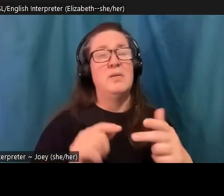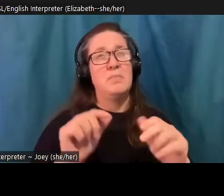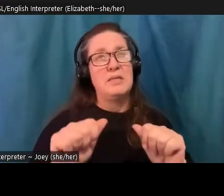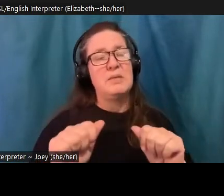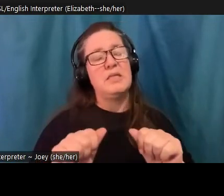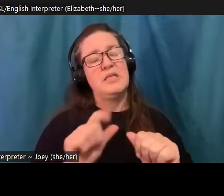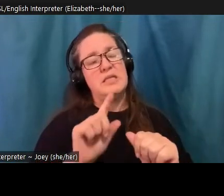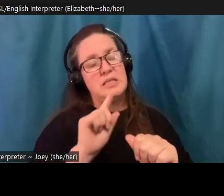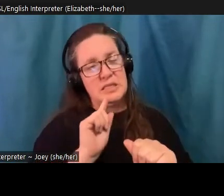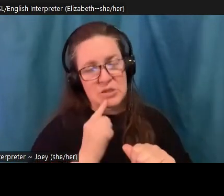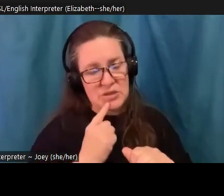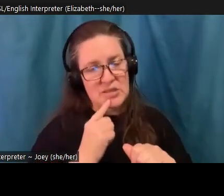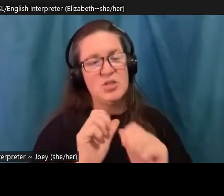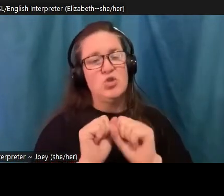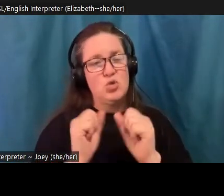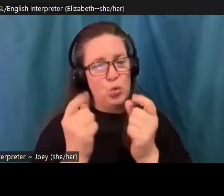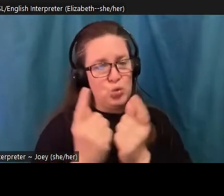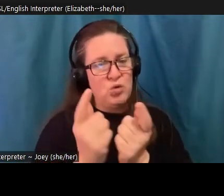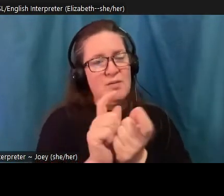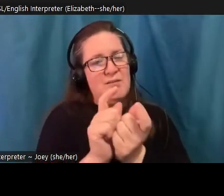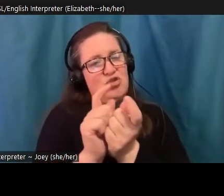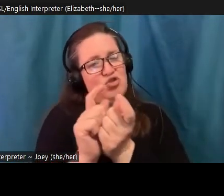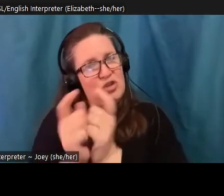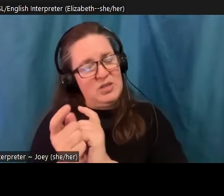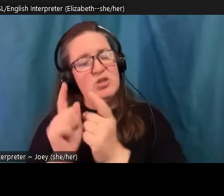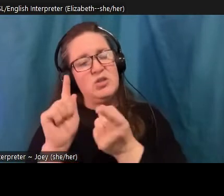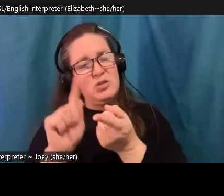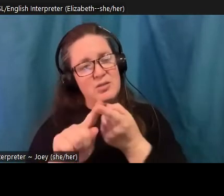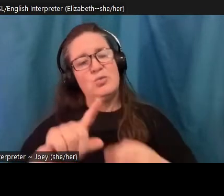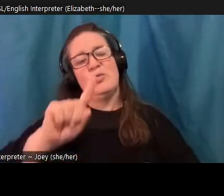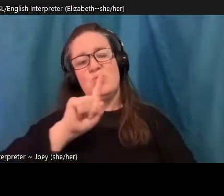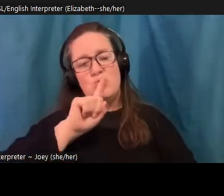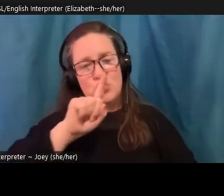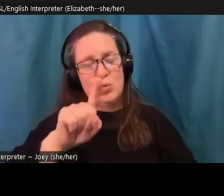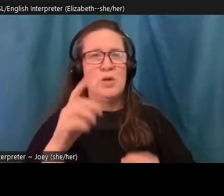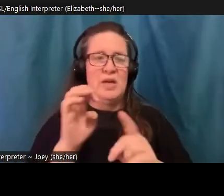towards genuine environmental justice. And Macy says that the